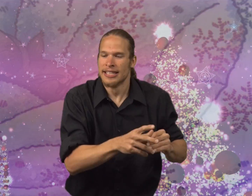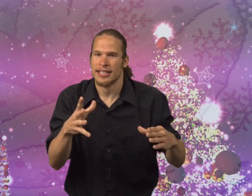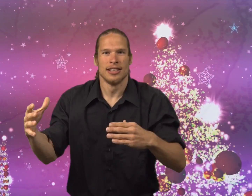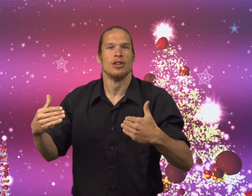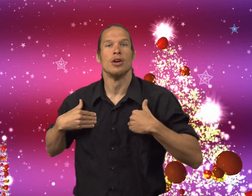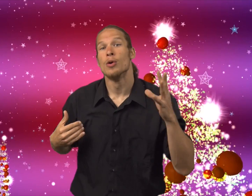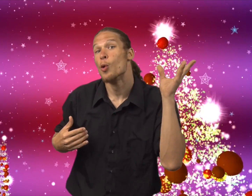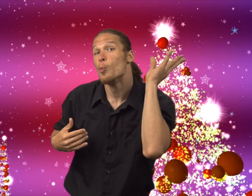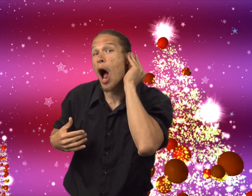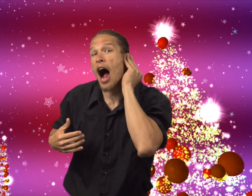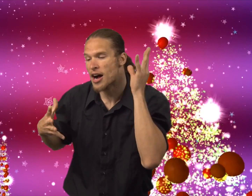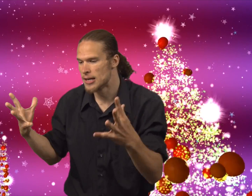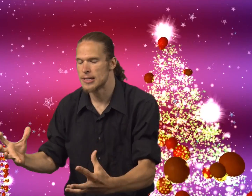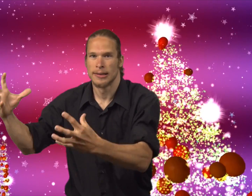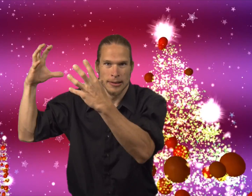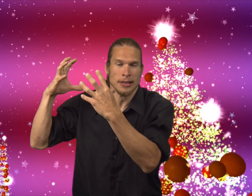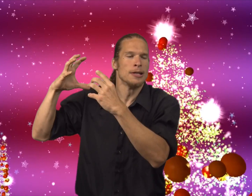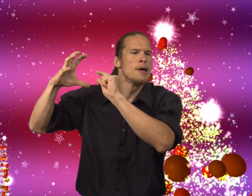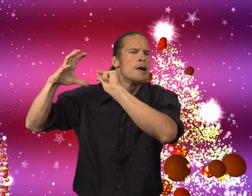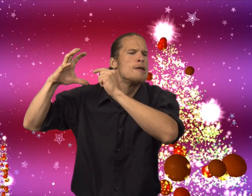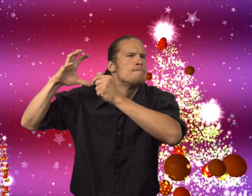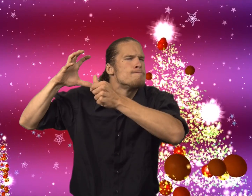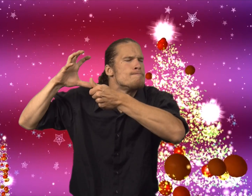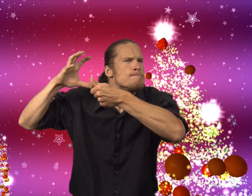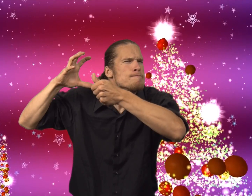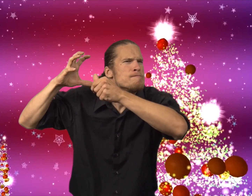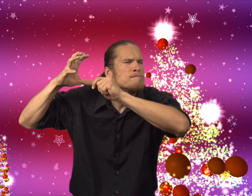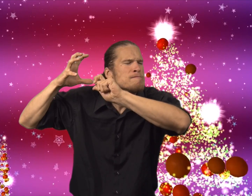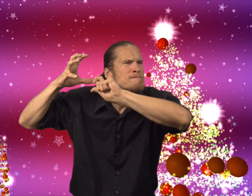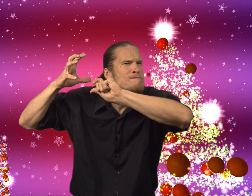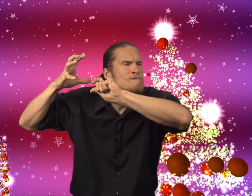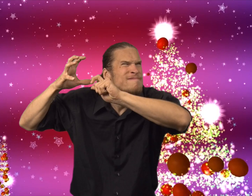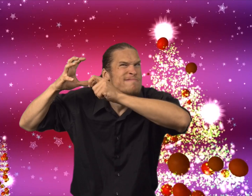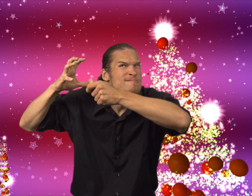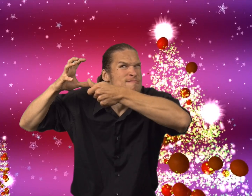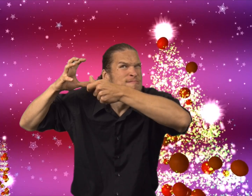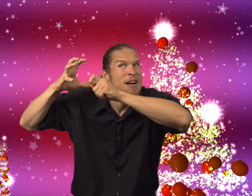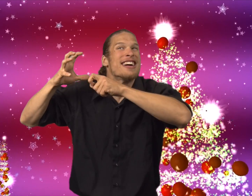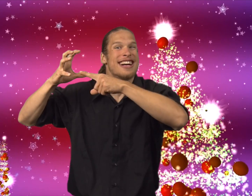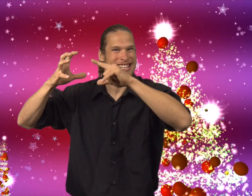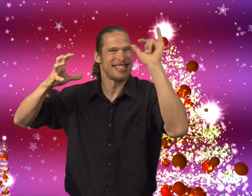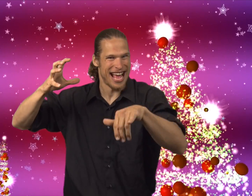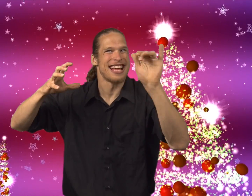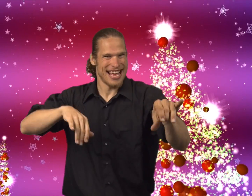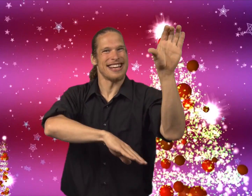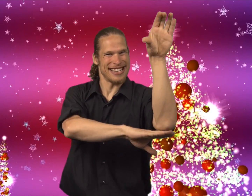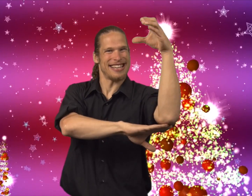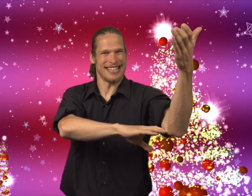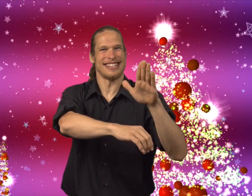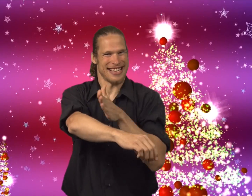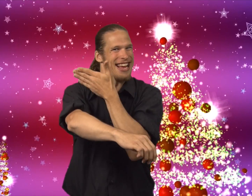And the boy said, "Okay," and he grabbed a radio and switched the channel to the right station,